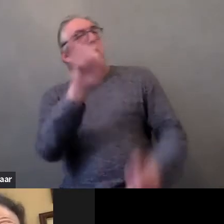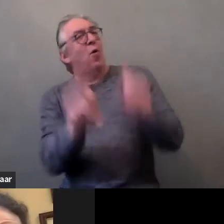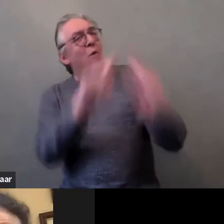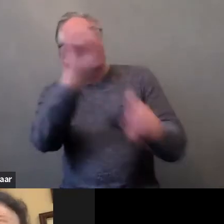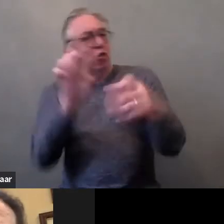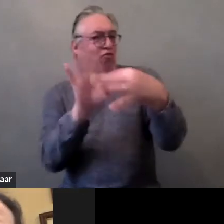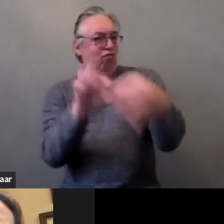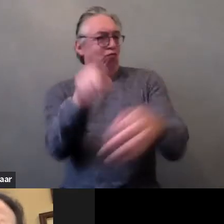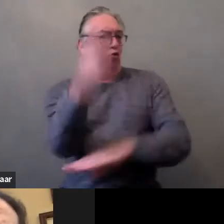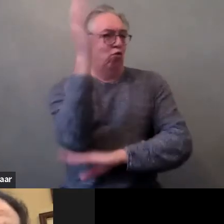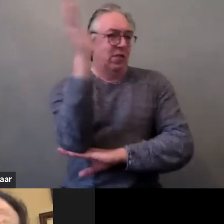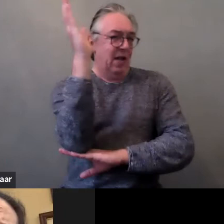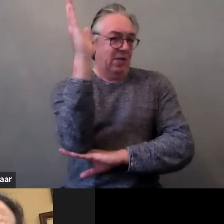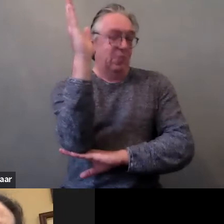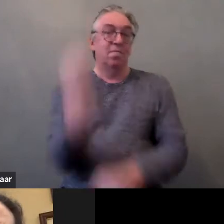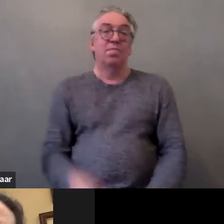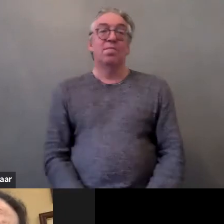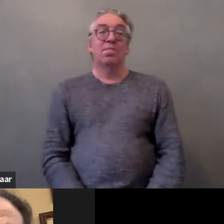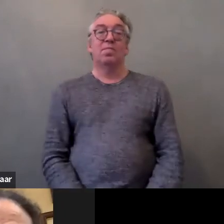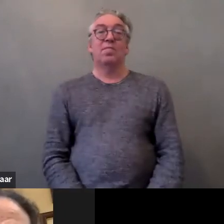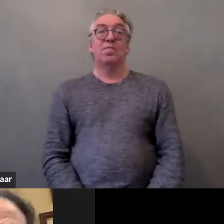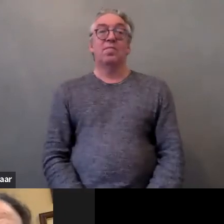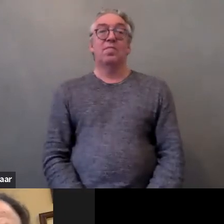It's a very important issue, violence in institutions,